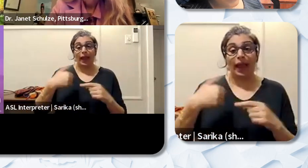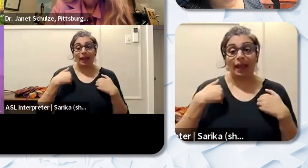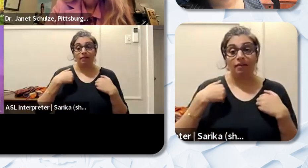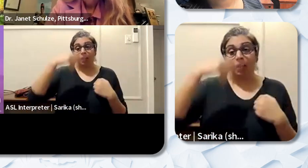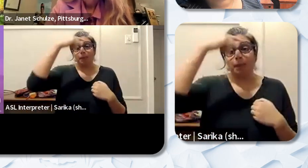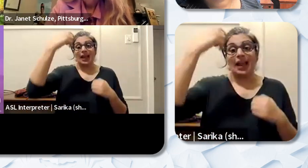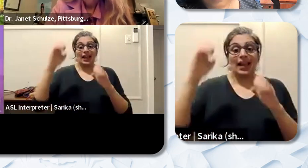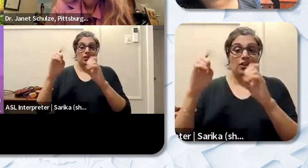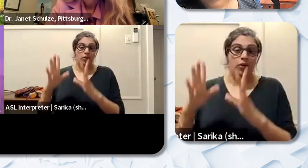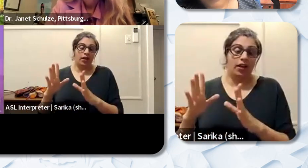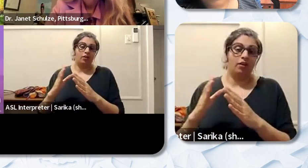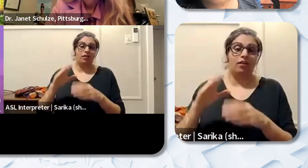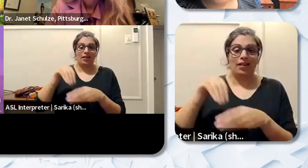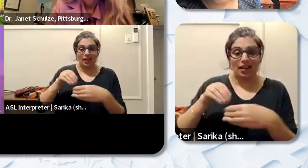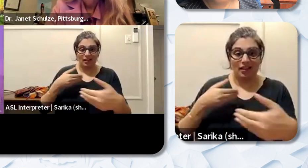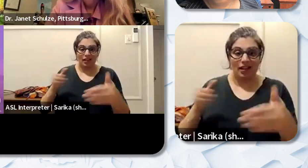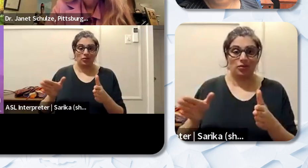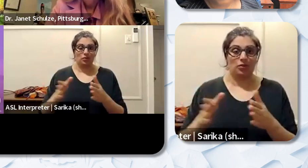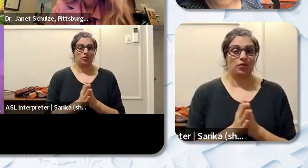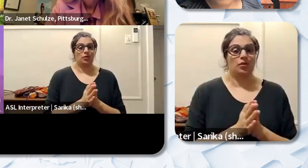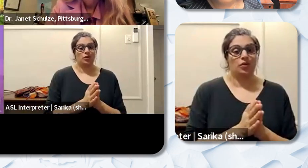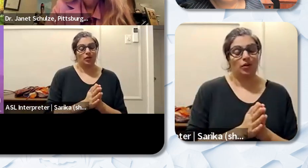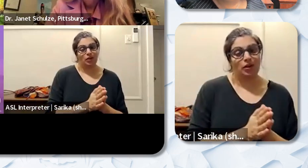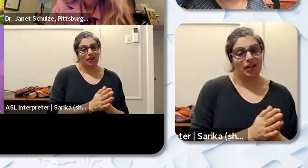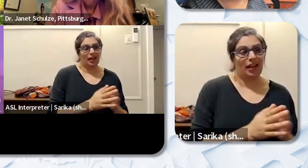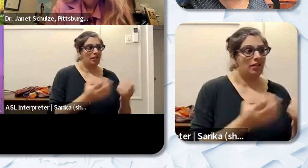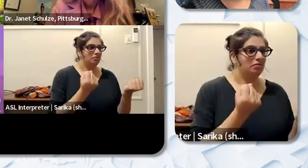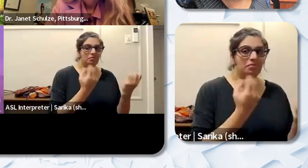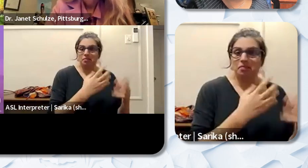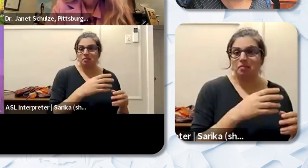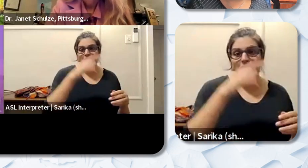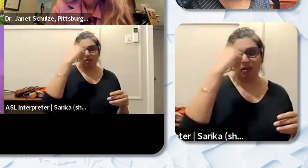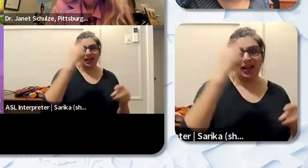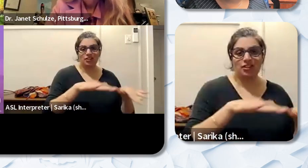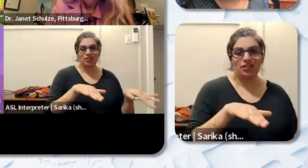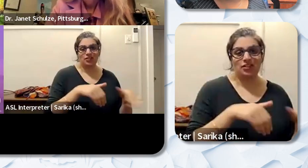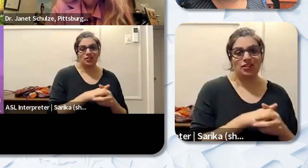there are a lot of Black kids they tend to you know there's there's a bond. And that was my